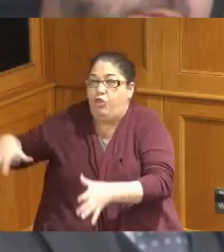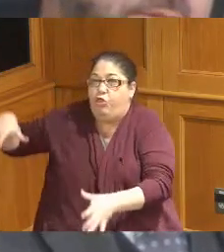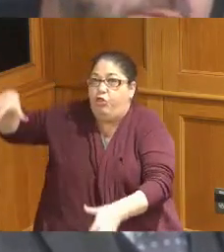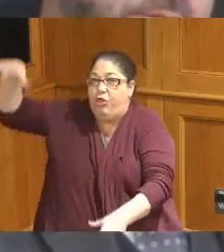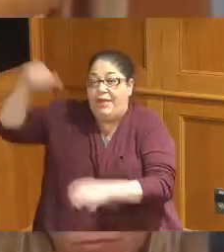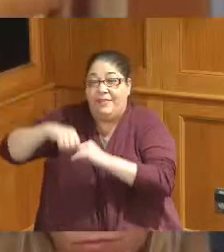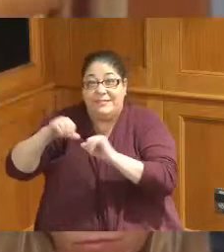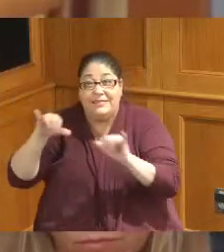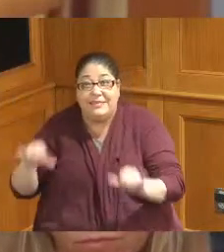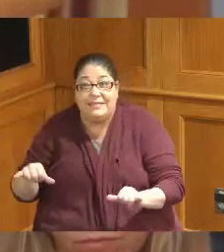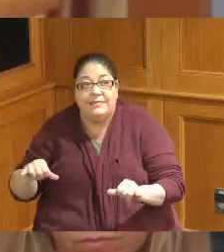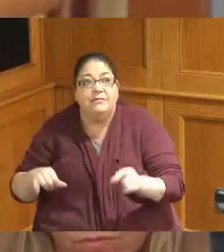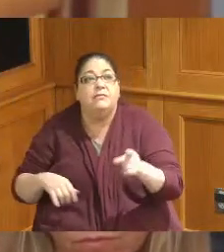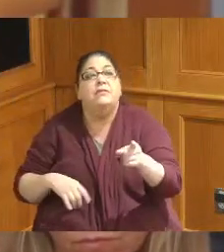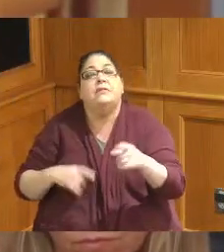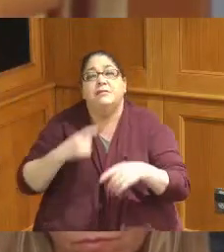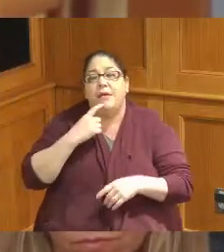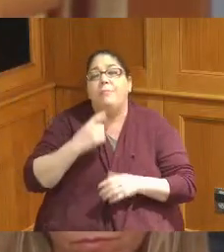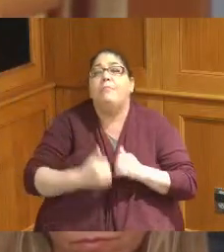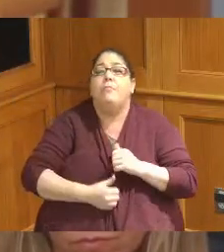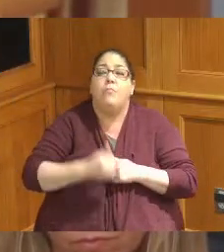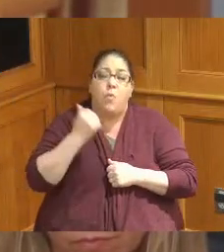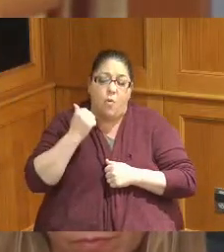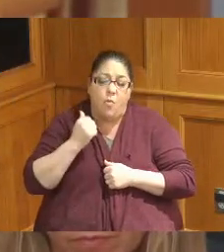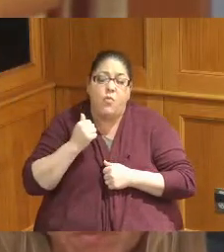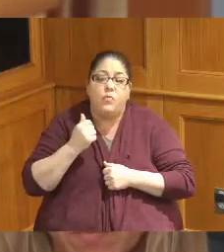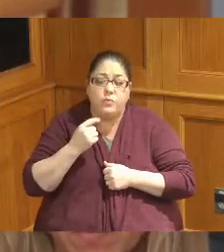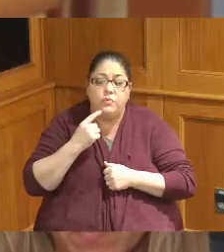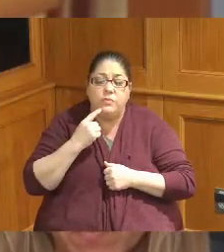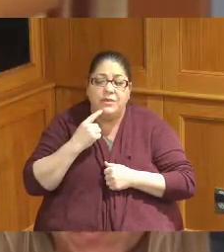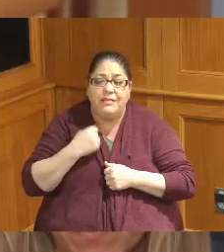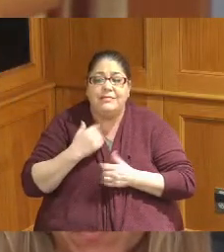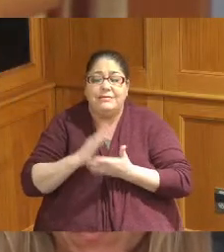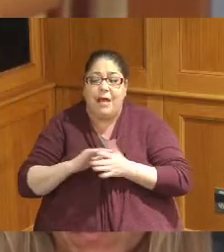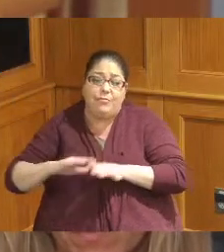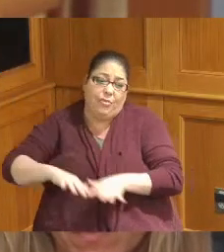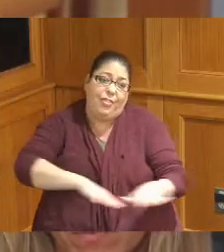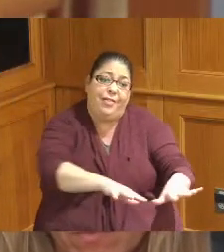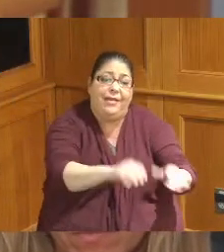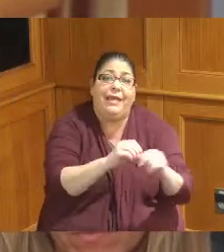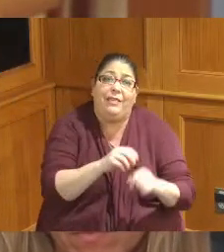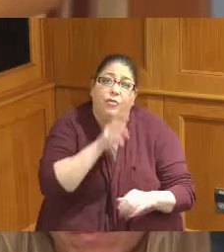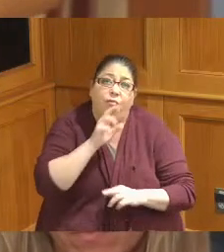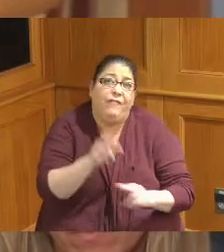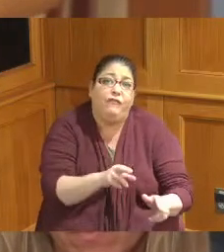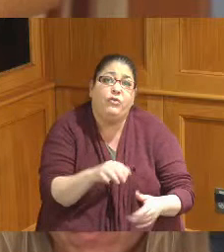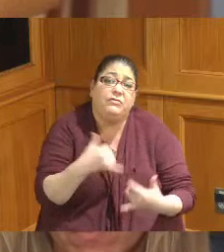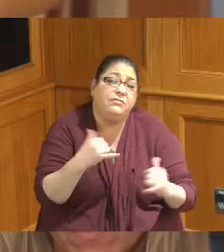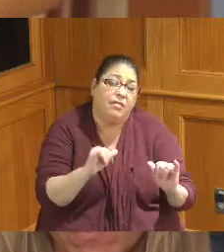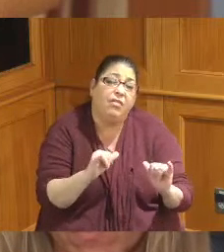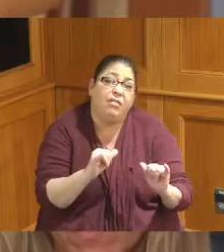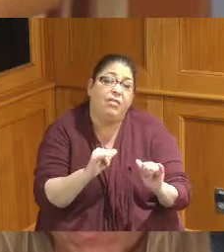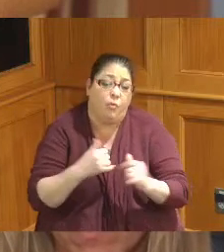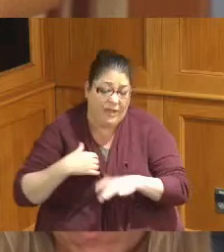treating most of it there is some still going to the river I think I'm optimistic